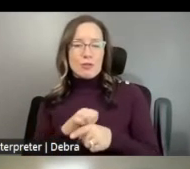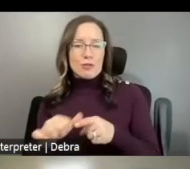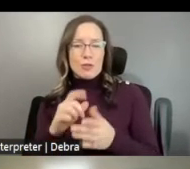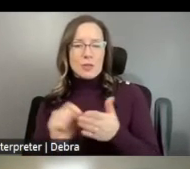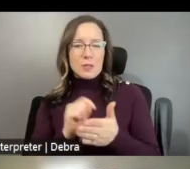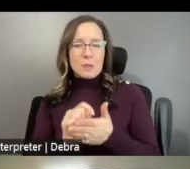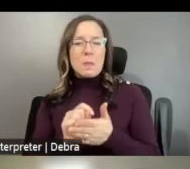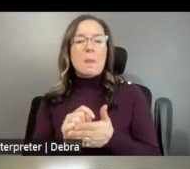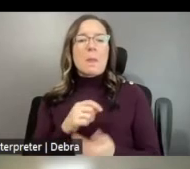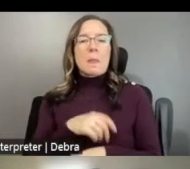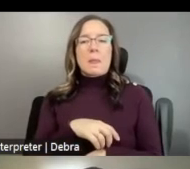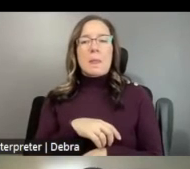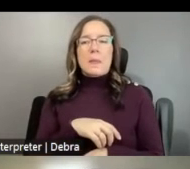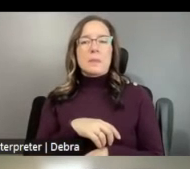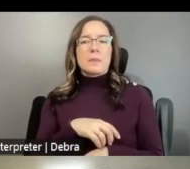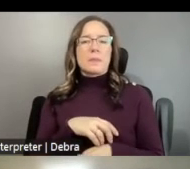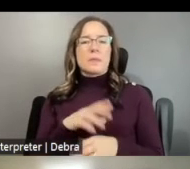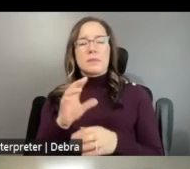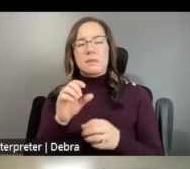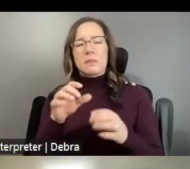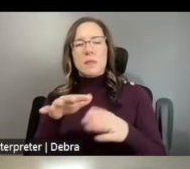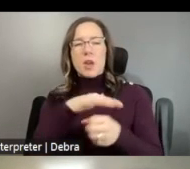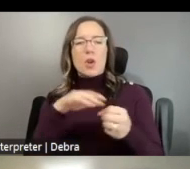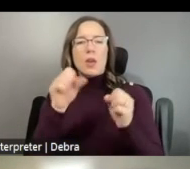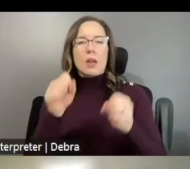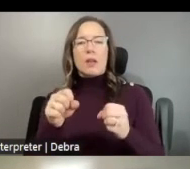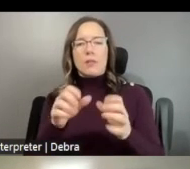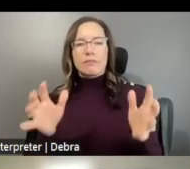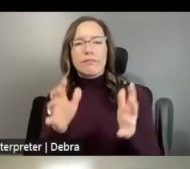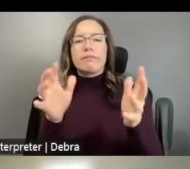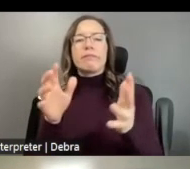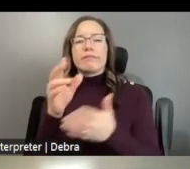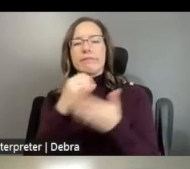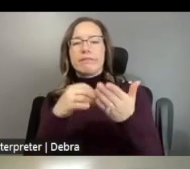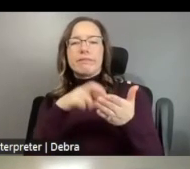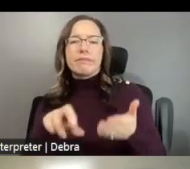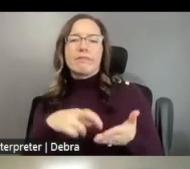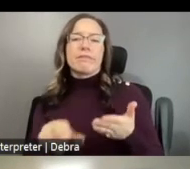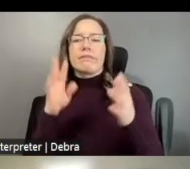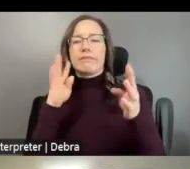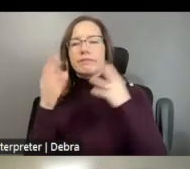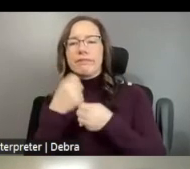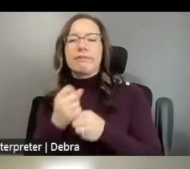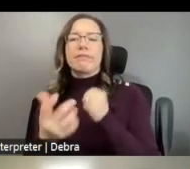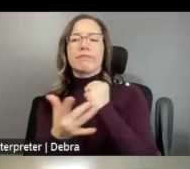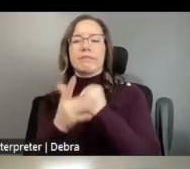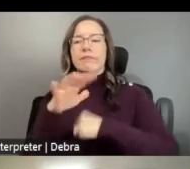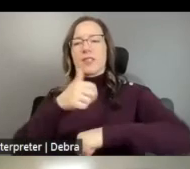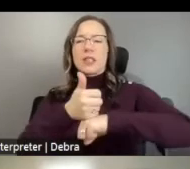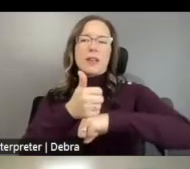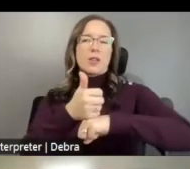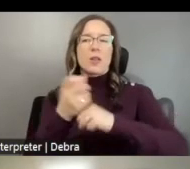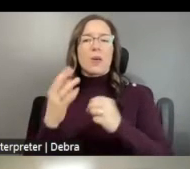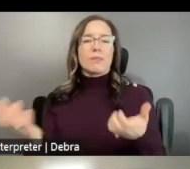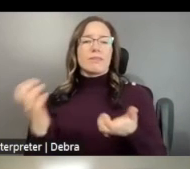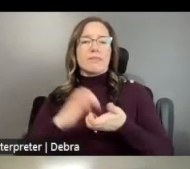RESEARCH, CREATION, OR TECHNICAL STAGING. OR WORKS MADE IN COLLABORATION WITH COMMUNITY MEMBERS,